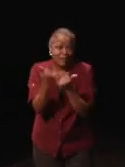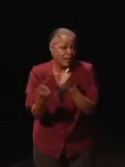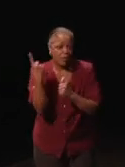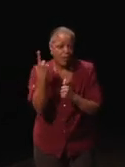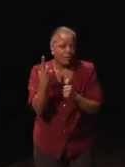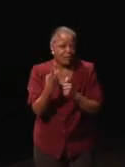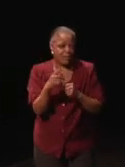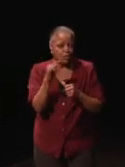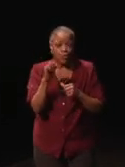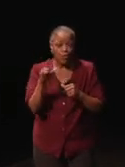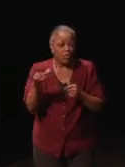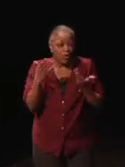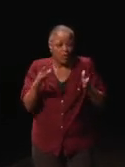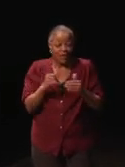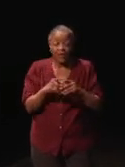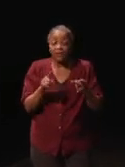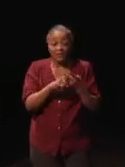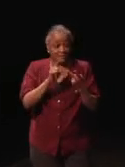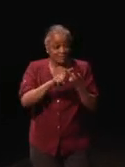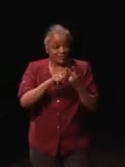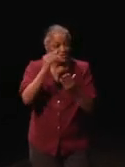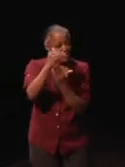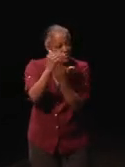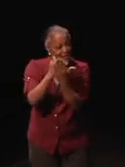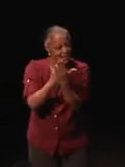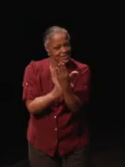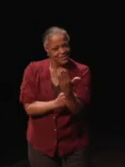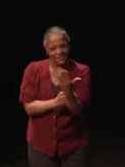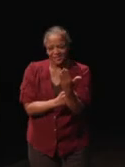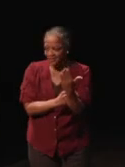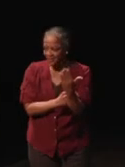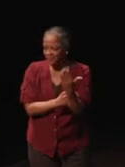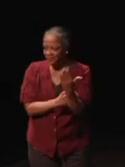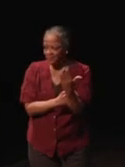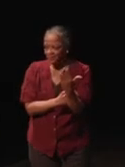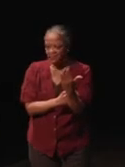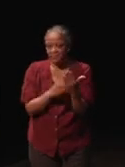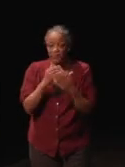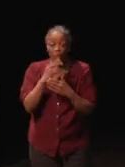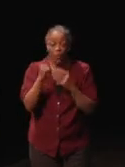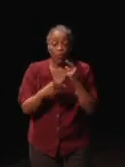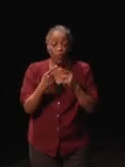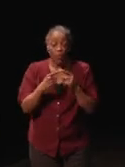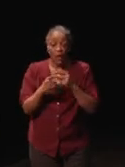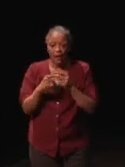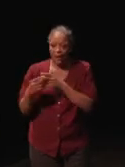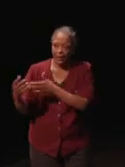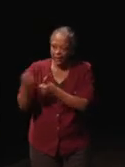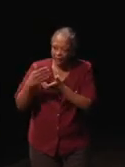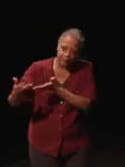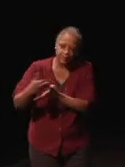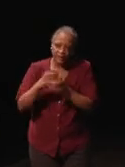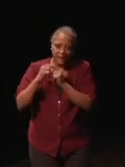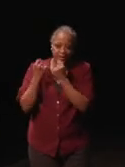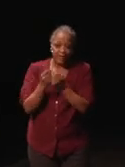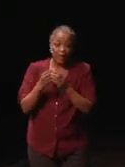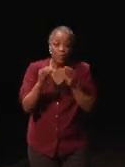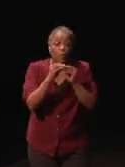Two, it's a list. Meaning that I could if once I ramp the team up have more than one person answer